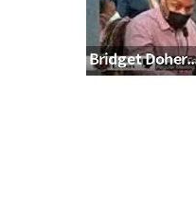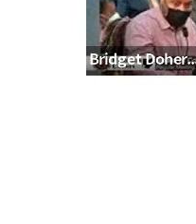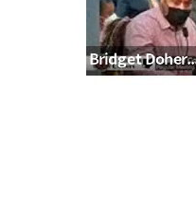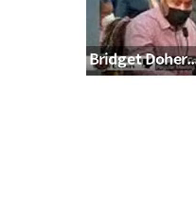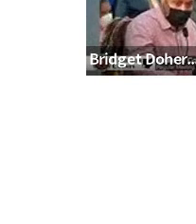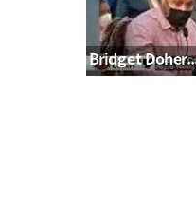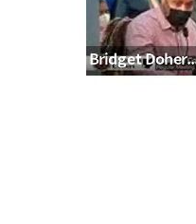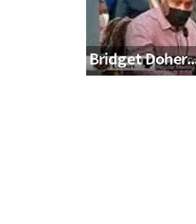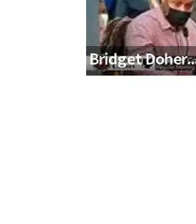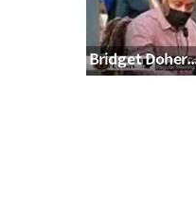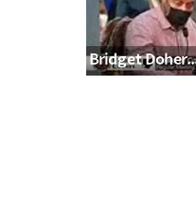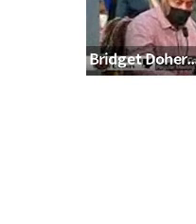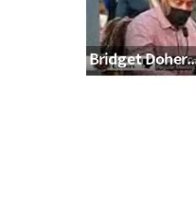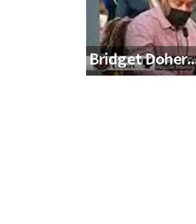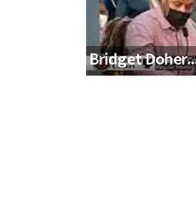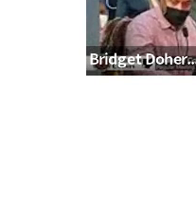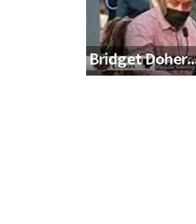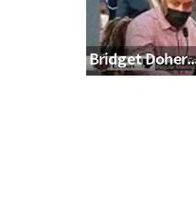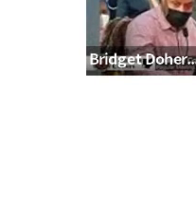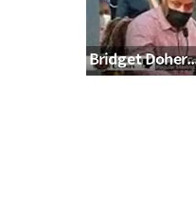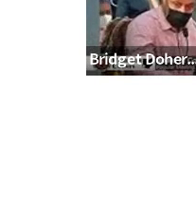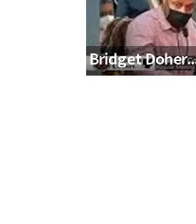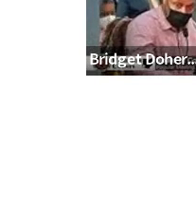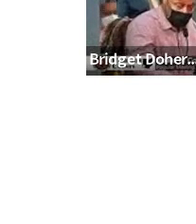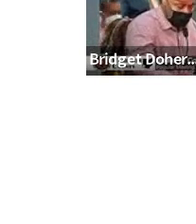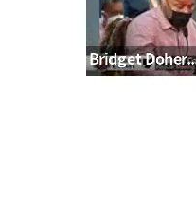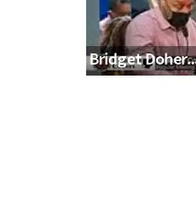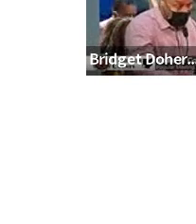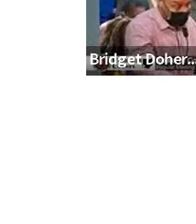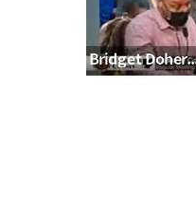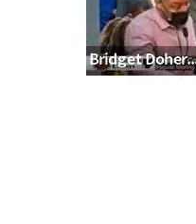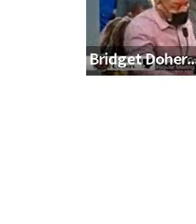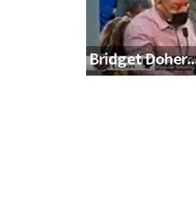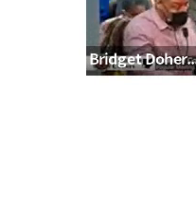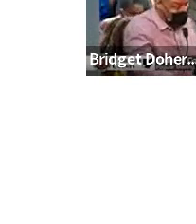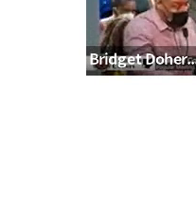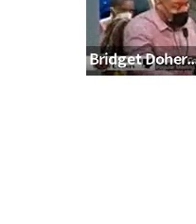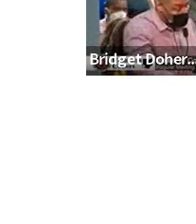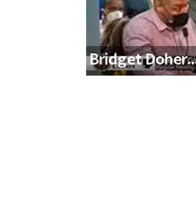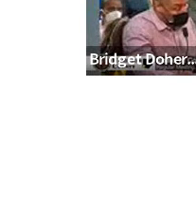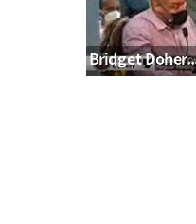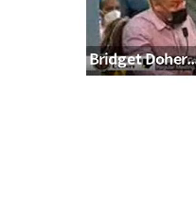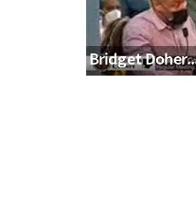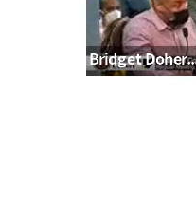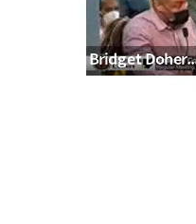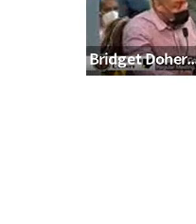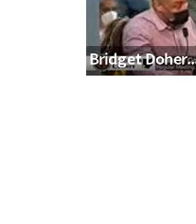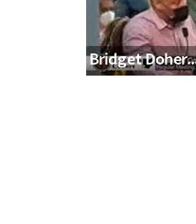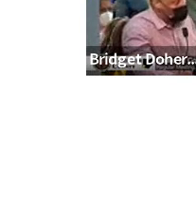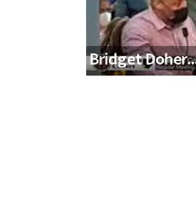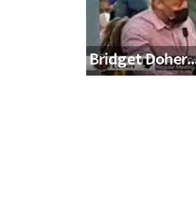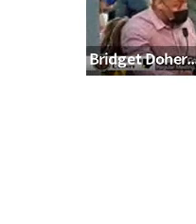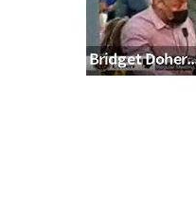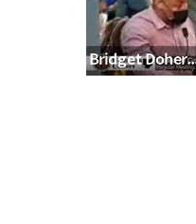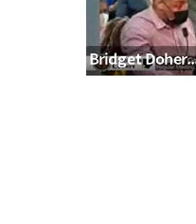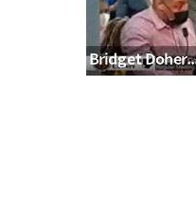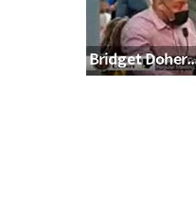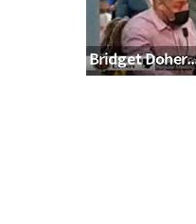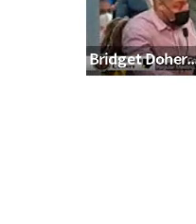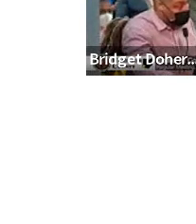Commissioner Driehaus Mr Aluotto and to the entire county we proud Hamilton County residents lifelong